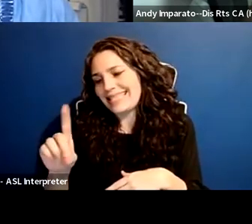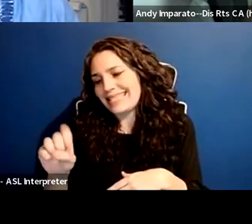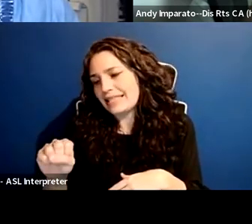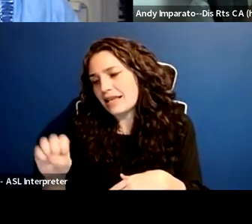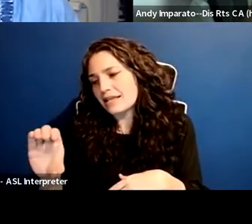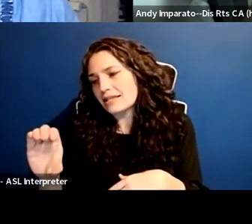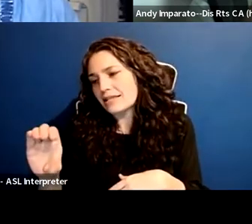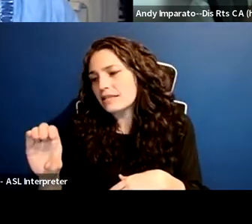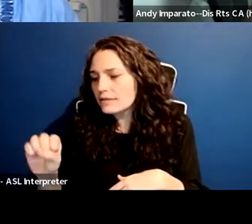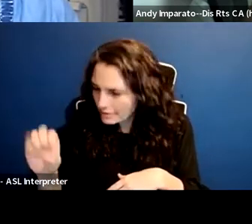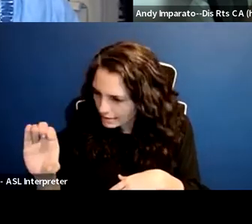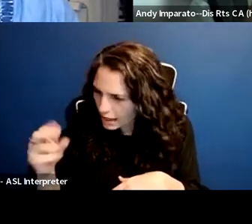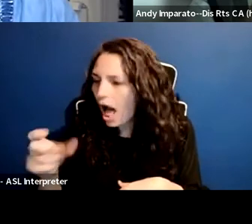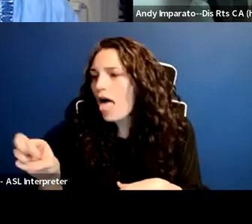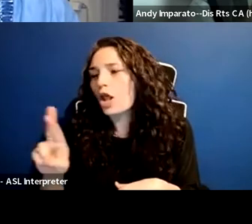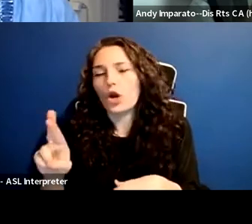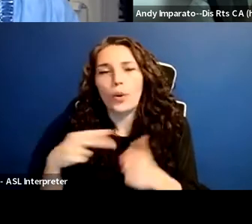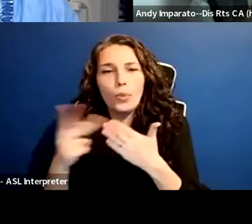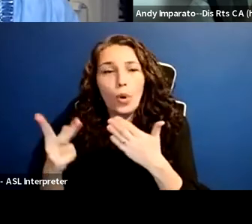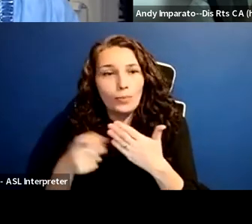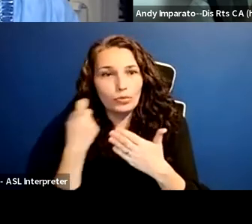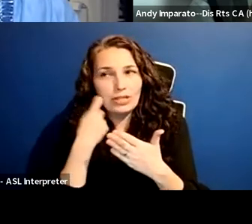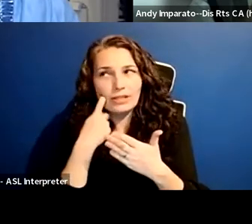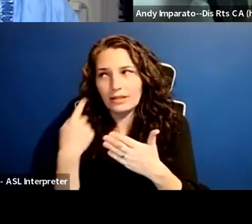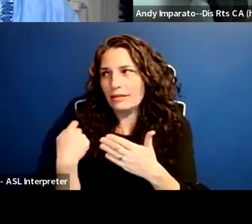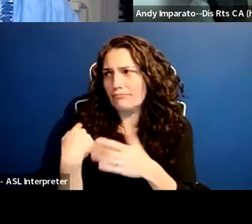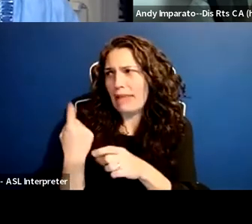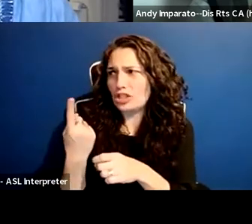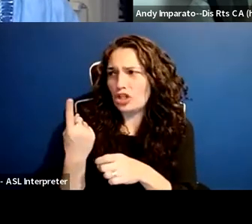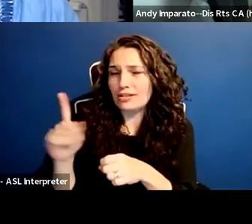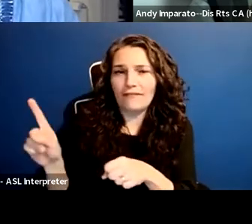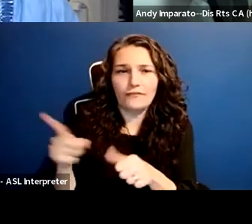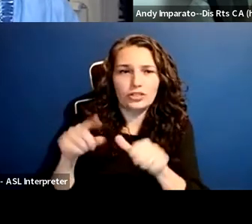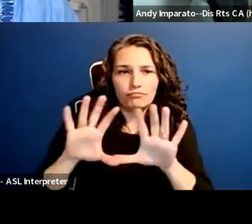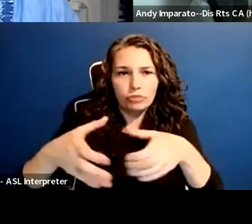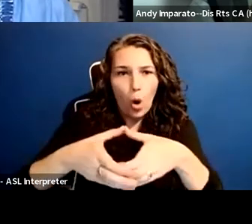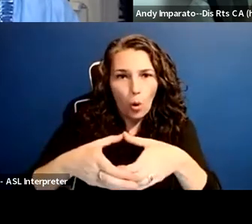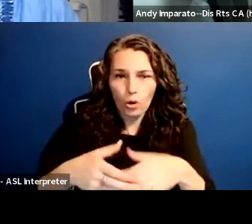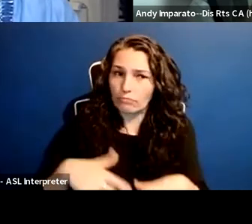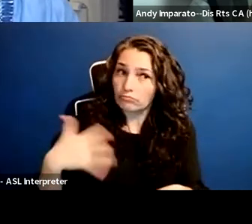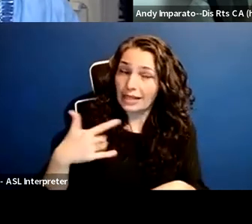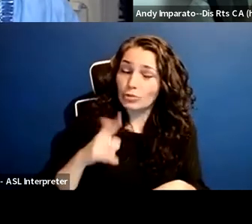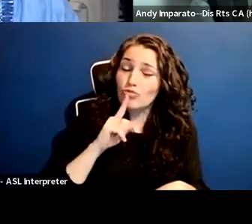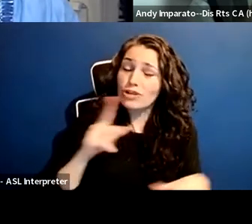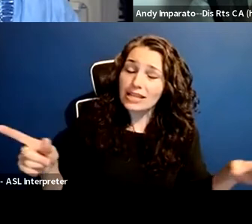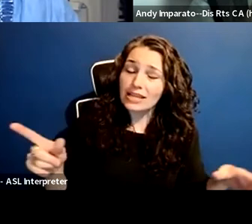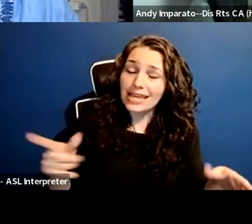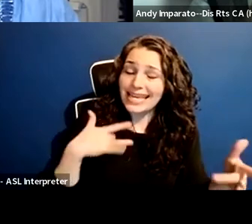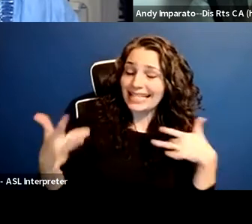It's really exciting, because it is an all-inclusive, and, I mean that in every sense of the word, program,